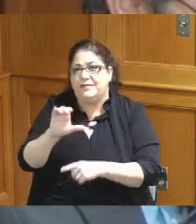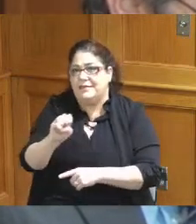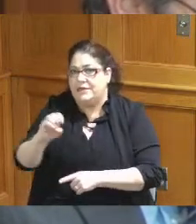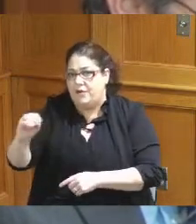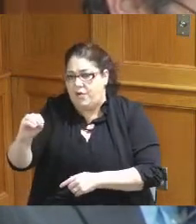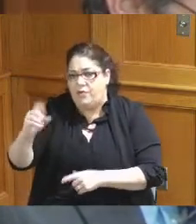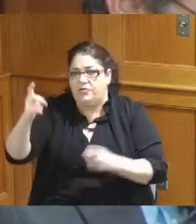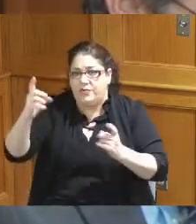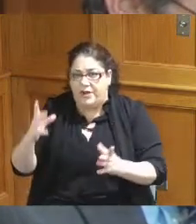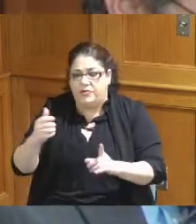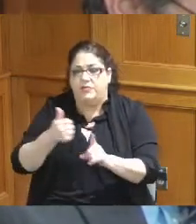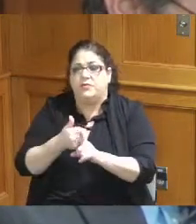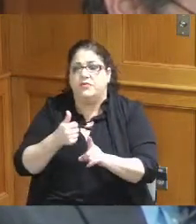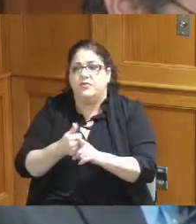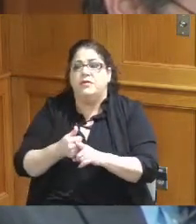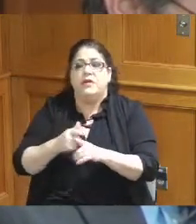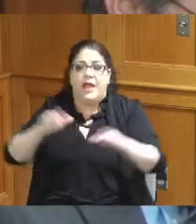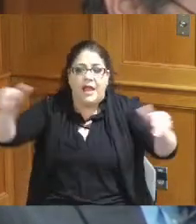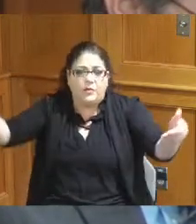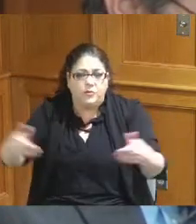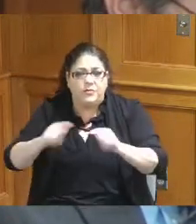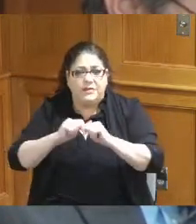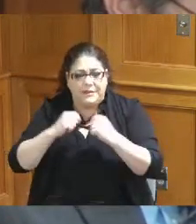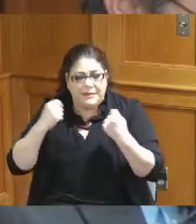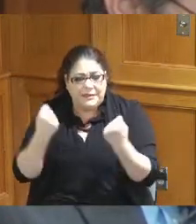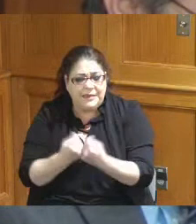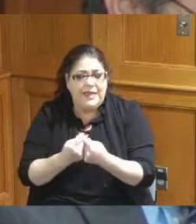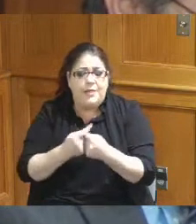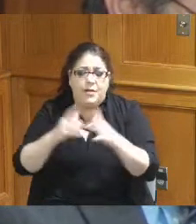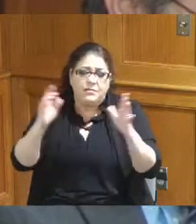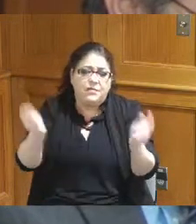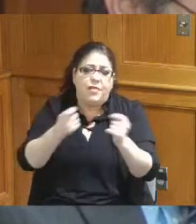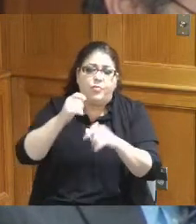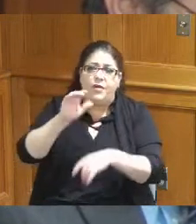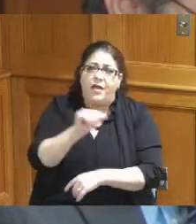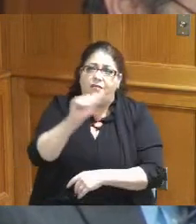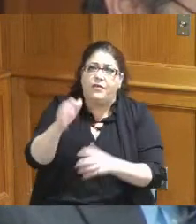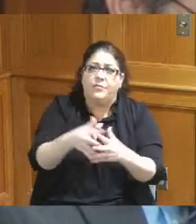he introduced his team and it was a celebration of the work that the African-American chamber